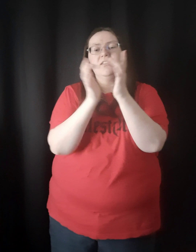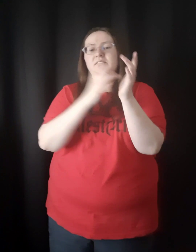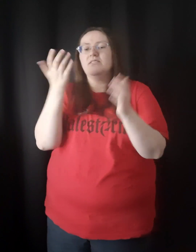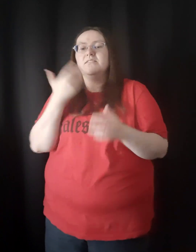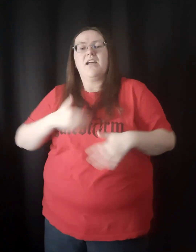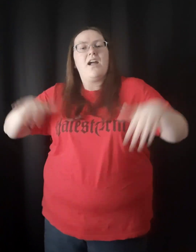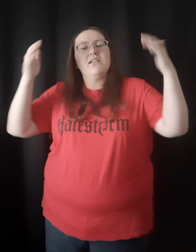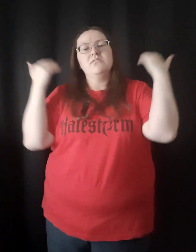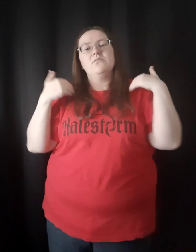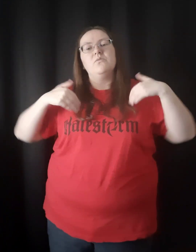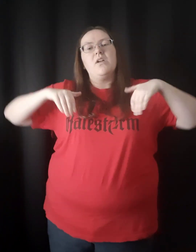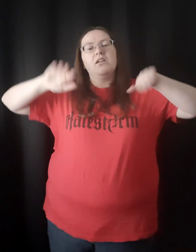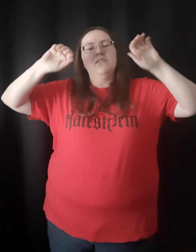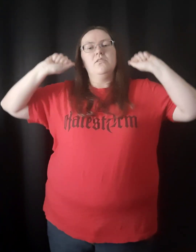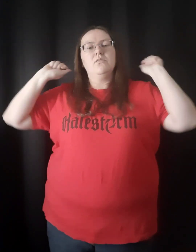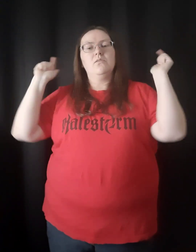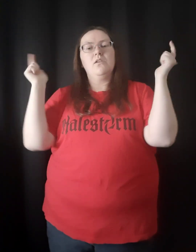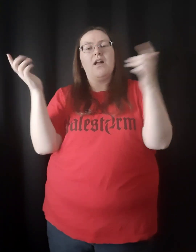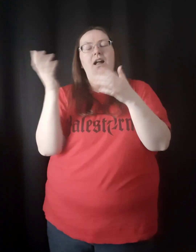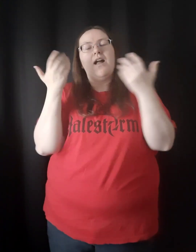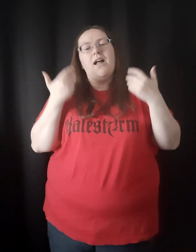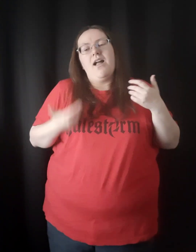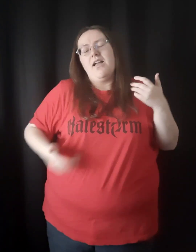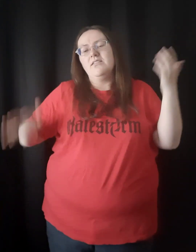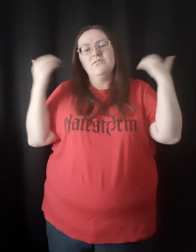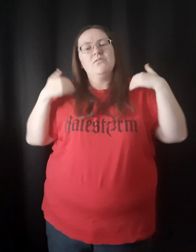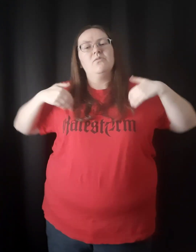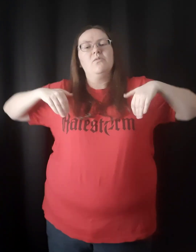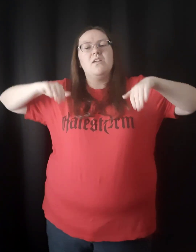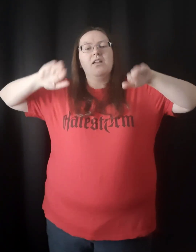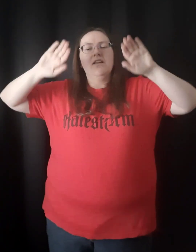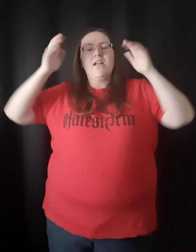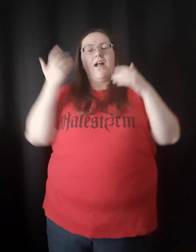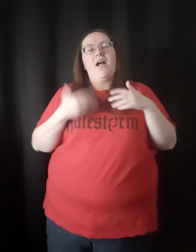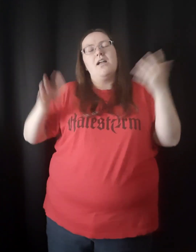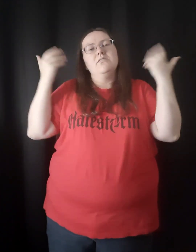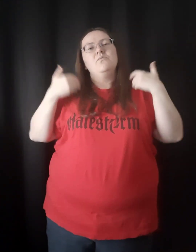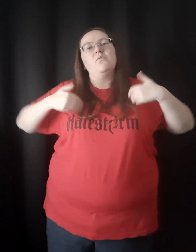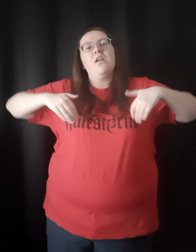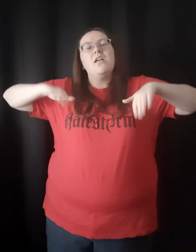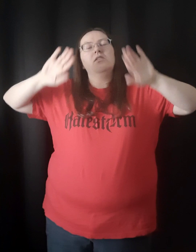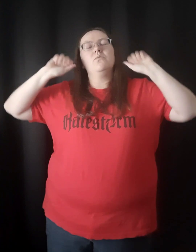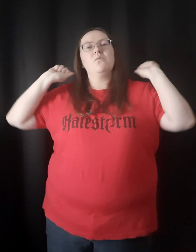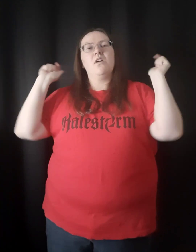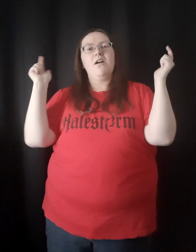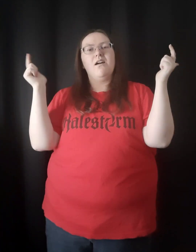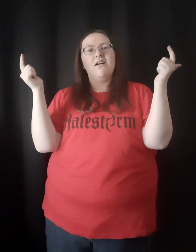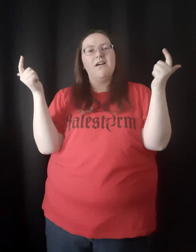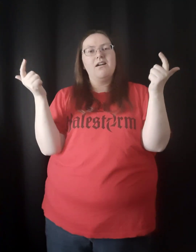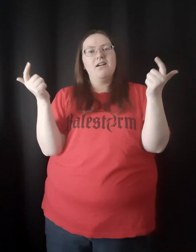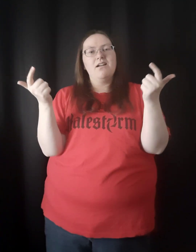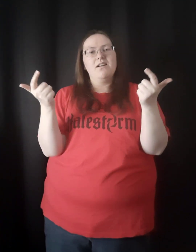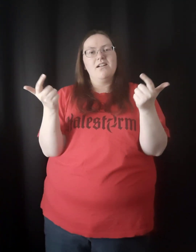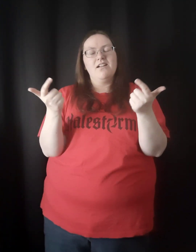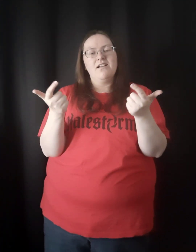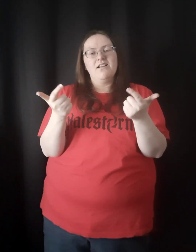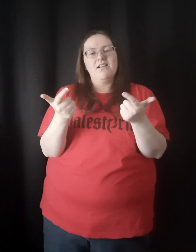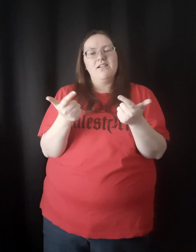Jesus, I surrender all I surrender I surrender all